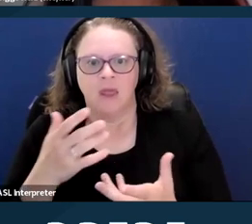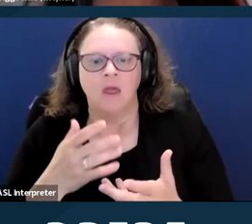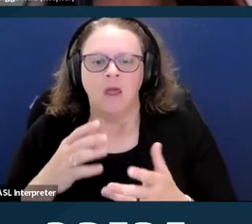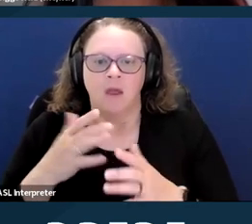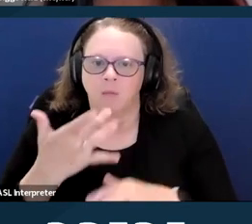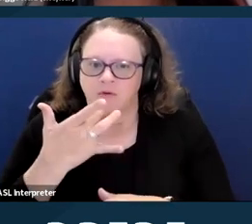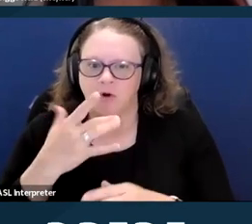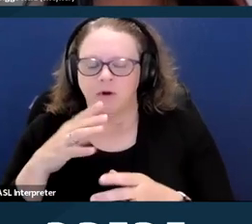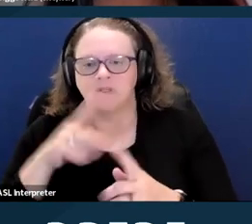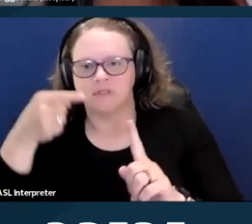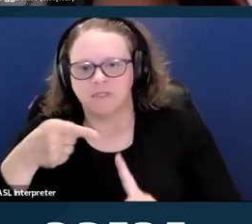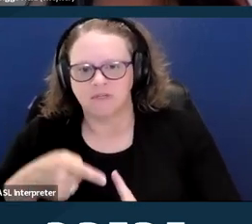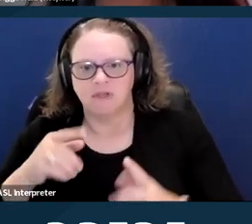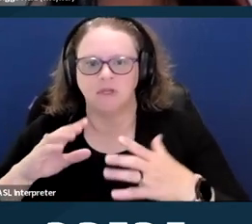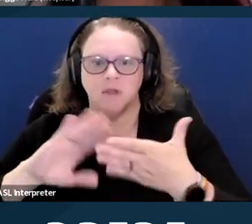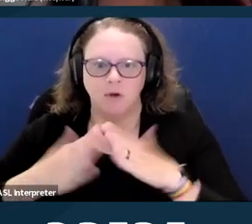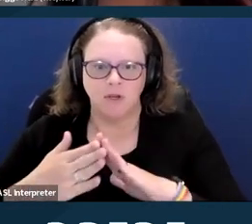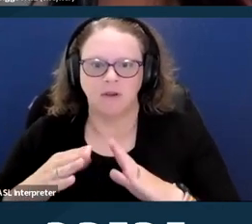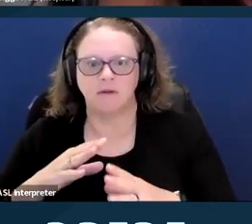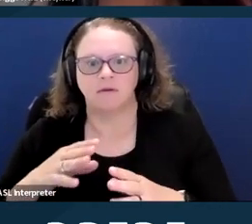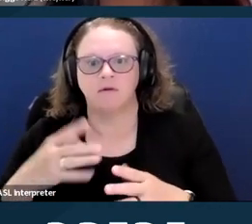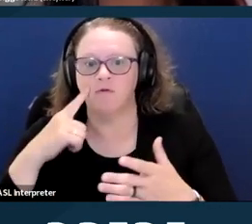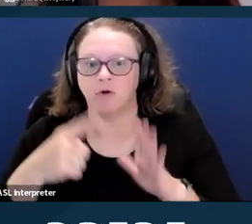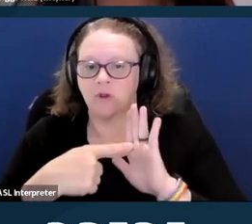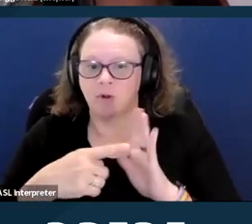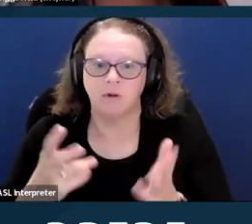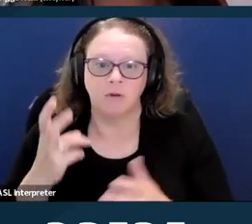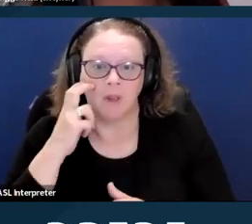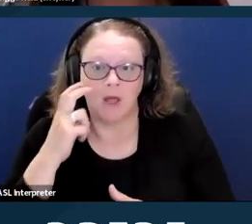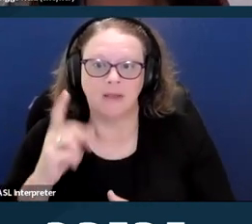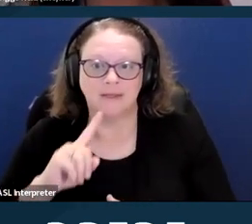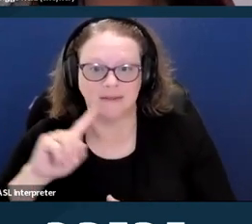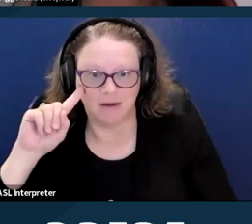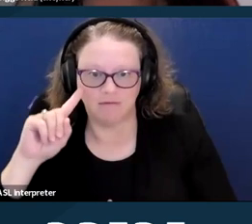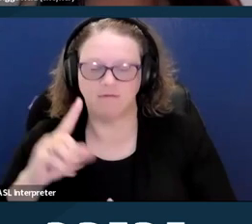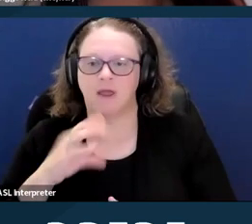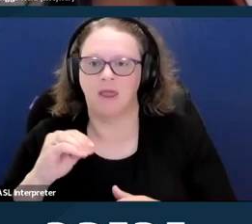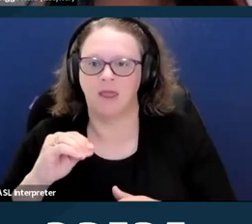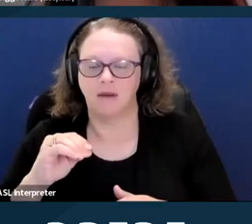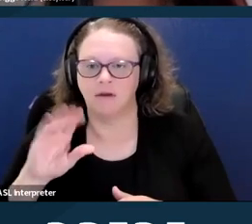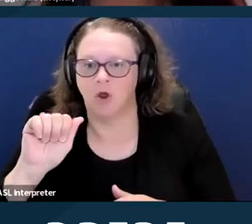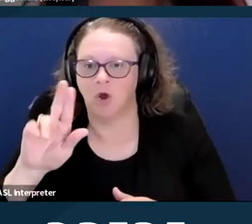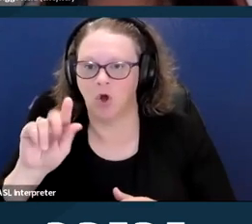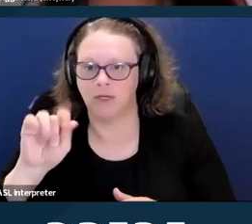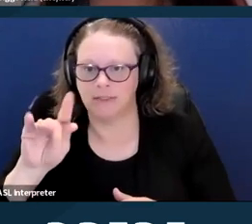a Deaf person, or a blind person. And if you're unsure what someone prefers, you can always just ask.